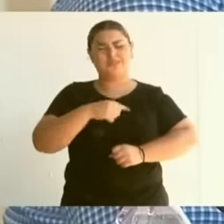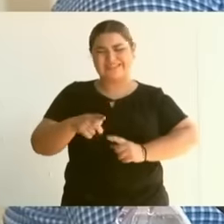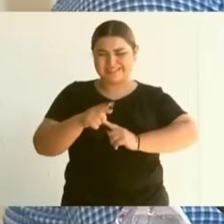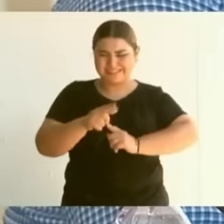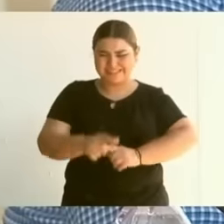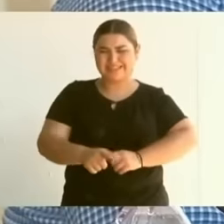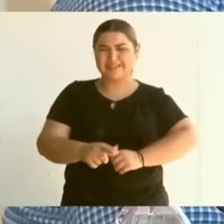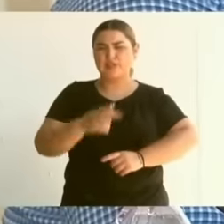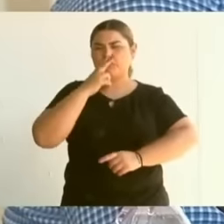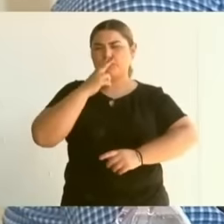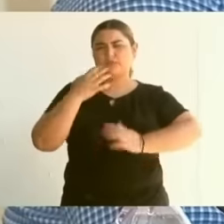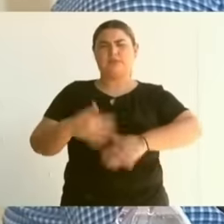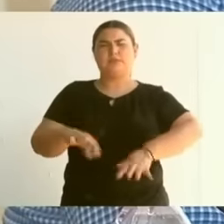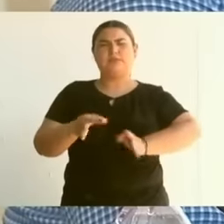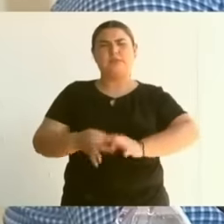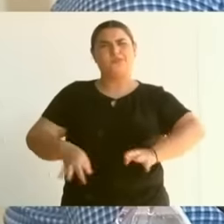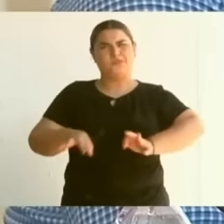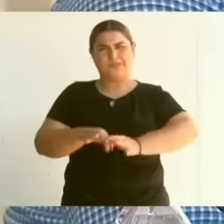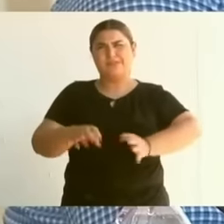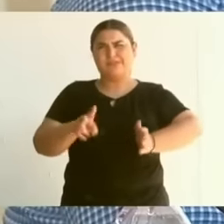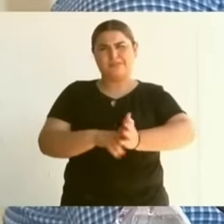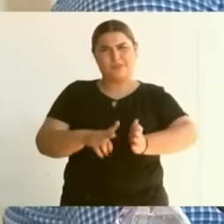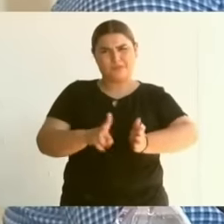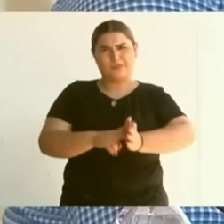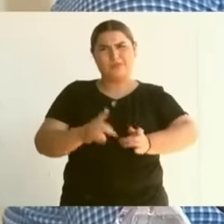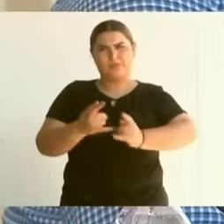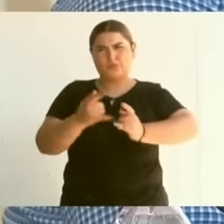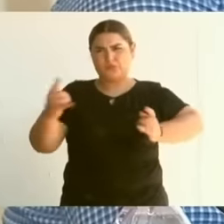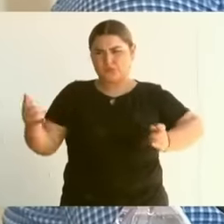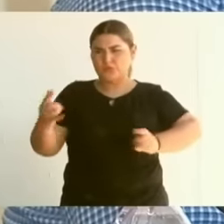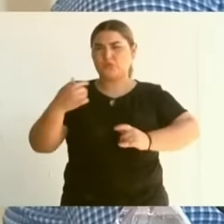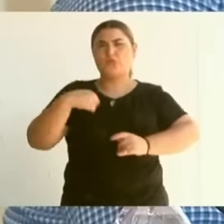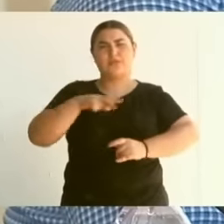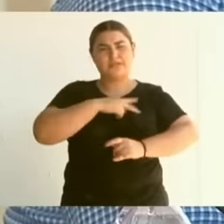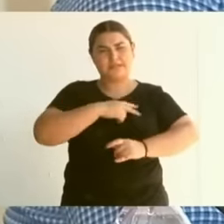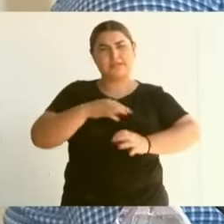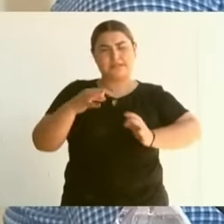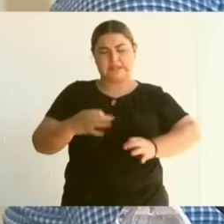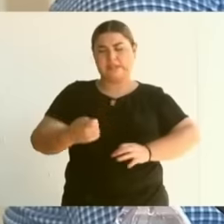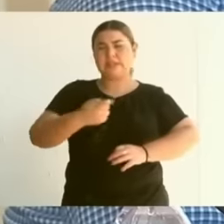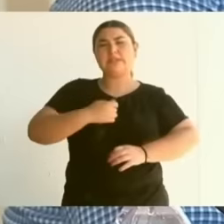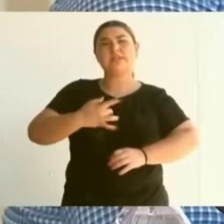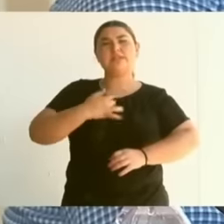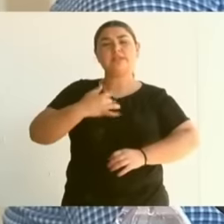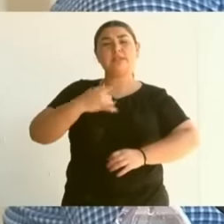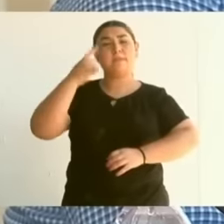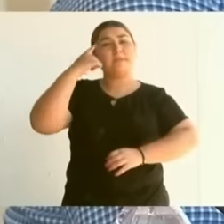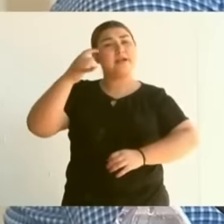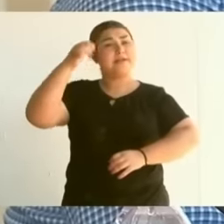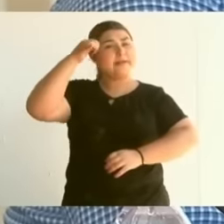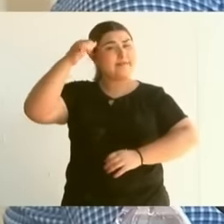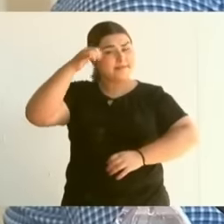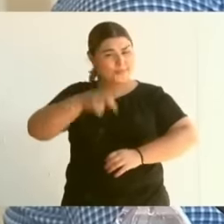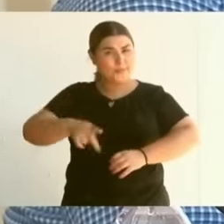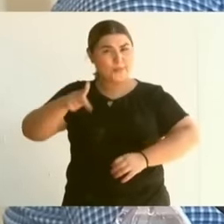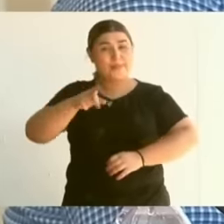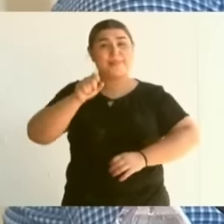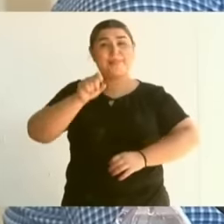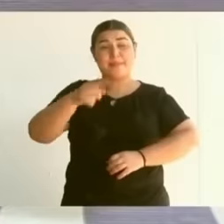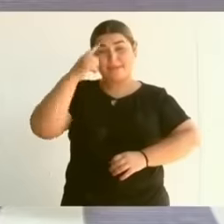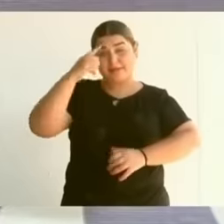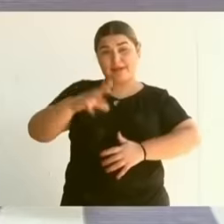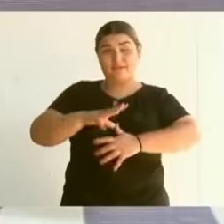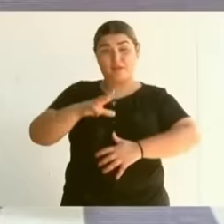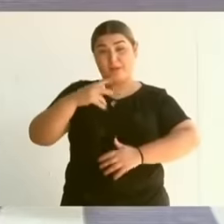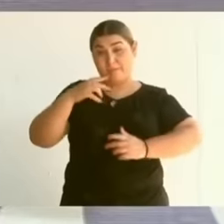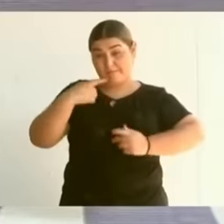of resistance and dignity of the Yaqui people, the indigenous and Afro-Mexican peoples, recognize their